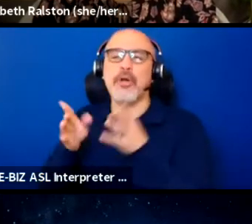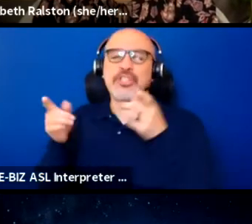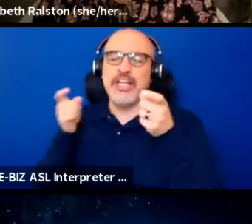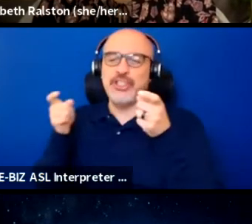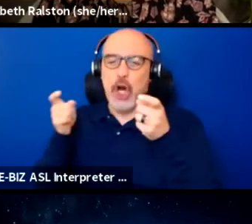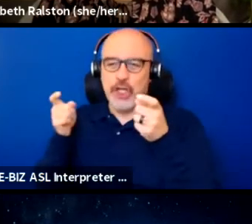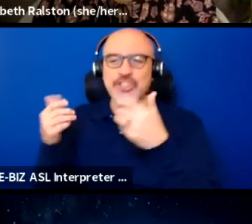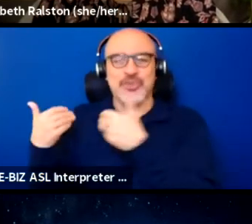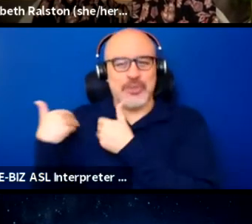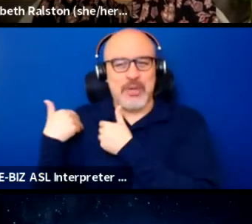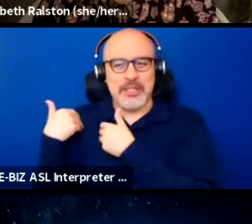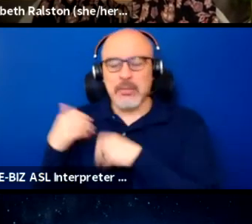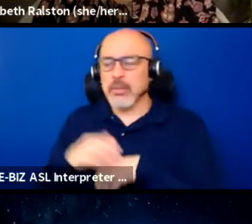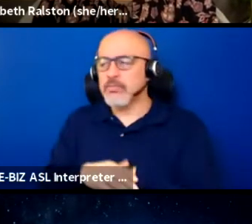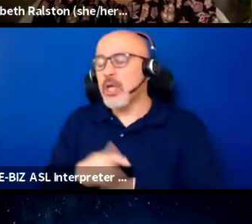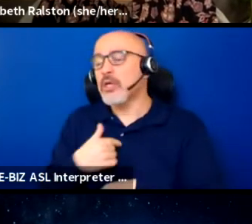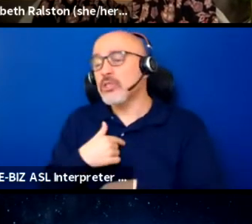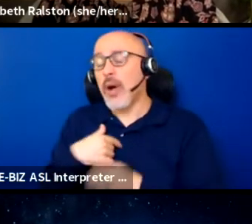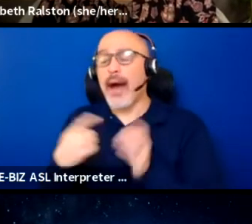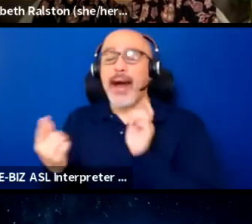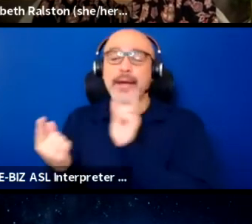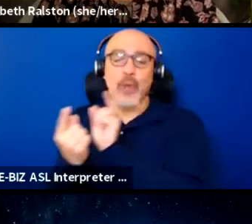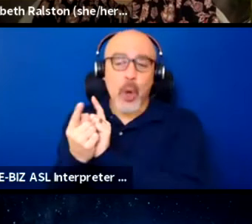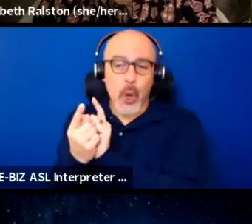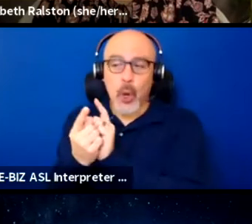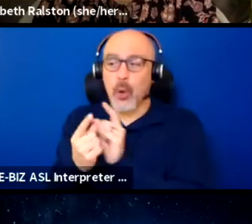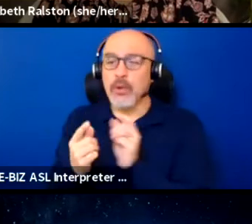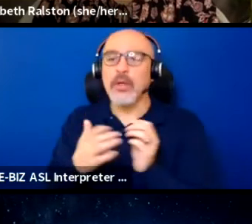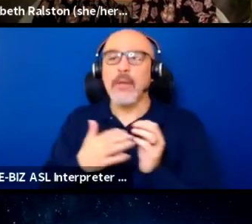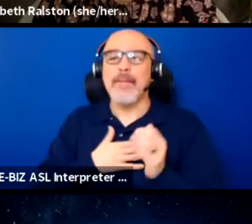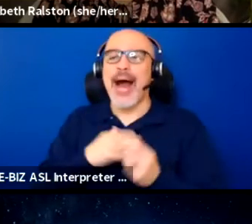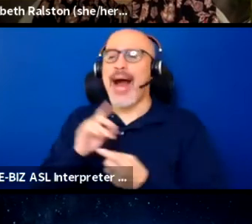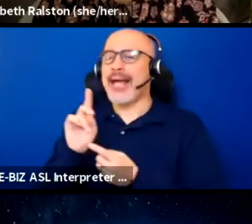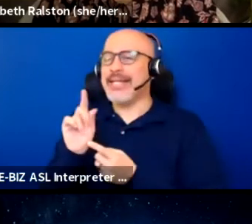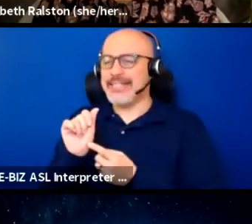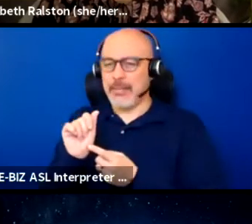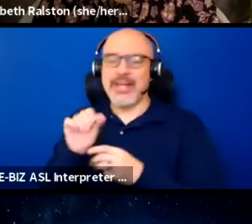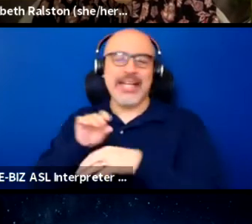so I'll go to my disability counselor if it's school